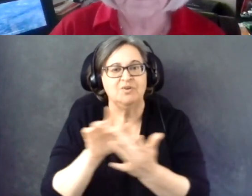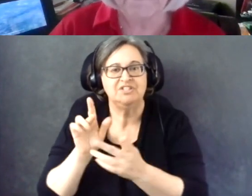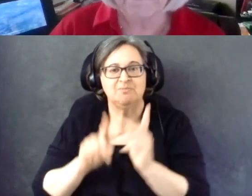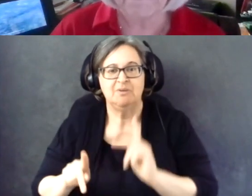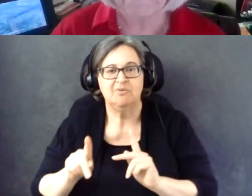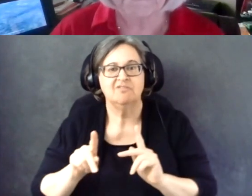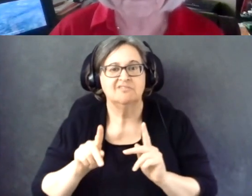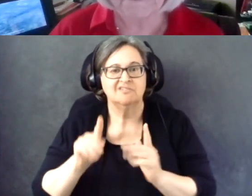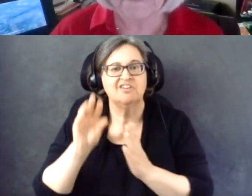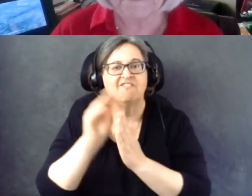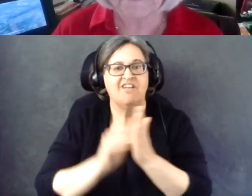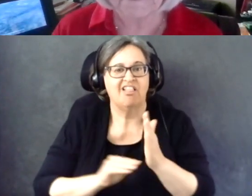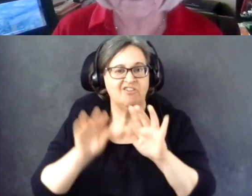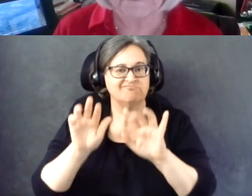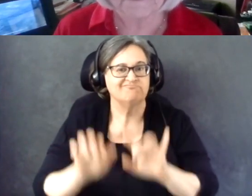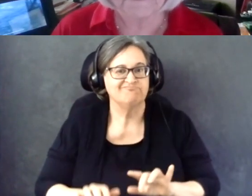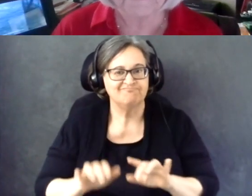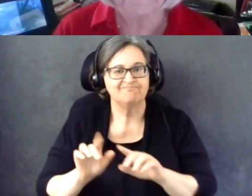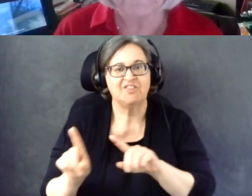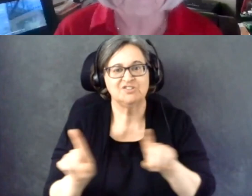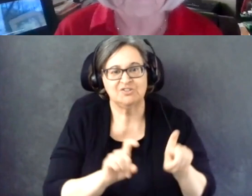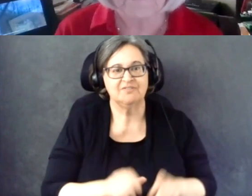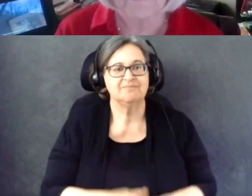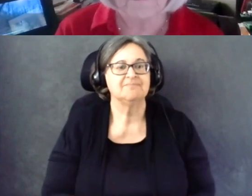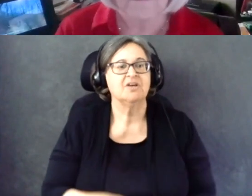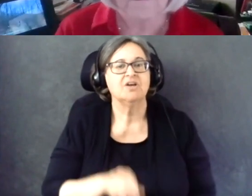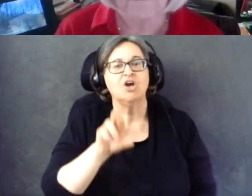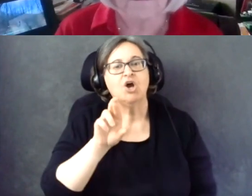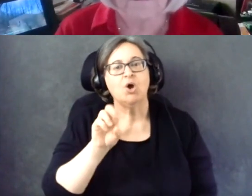Wonderful.